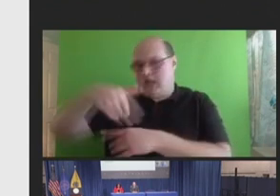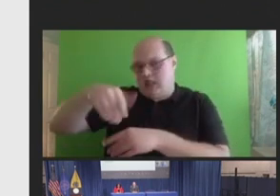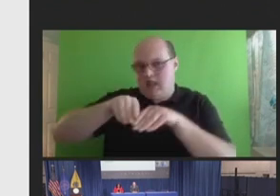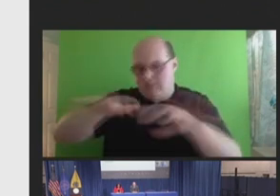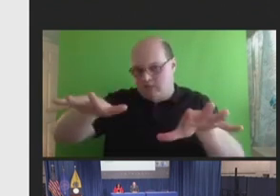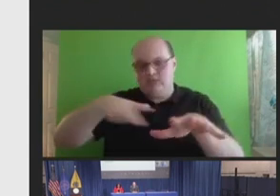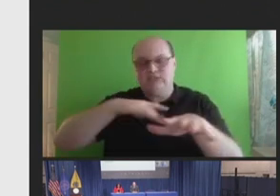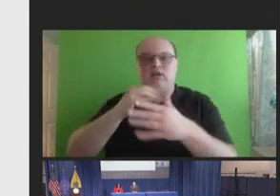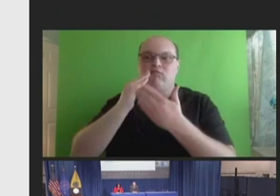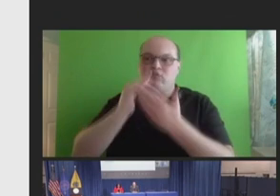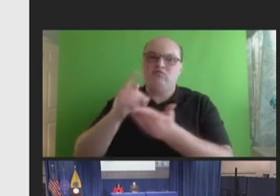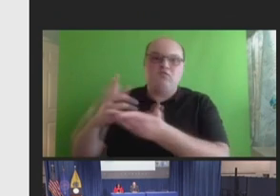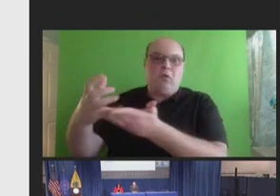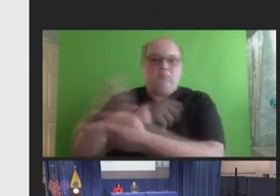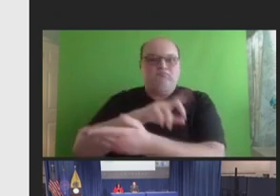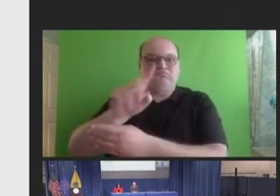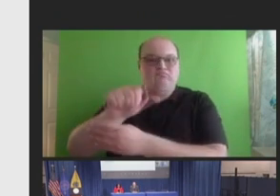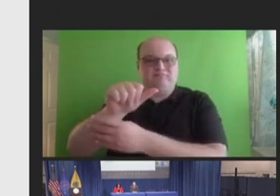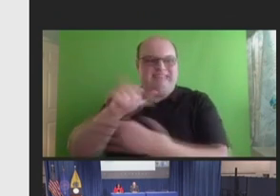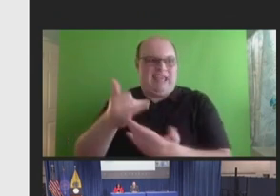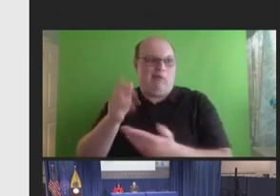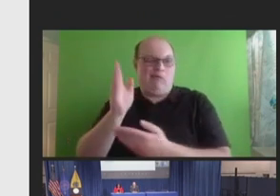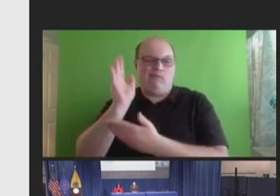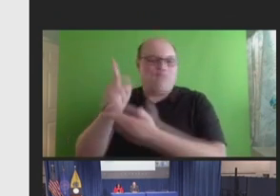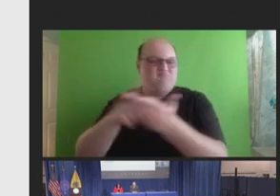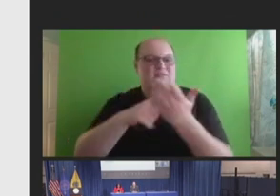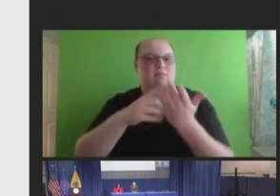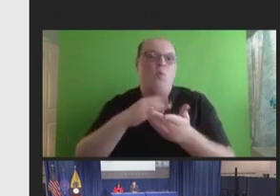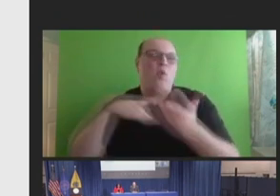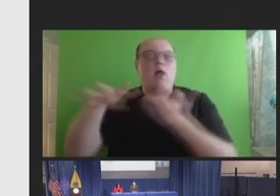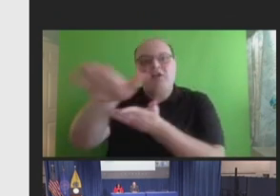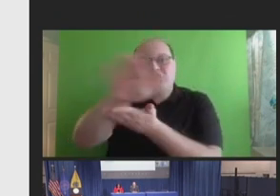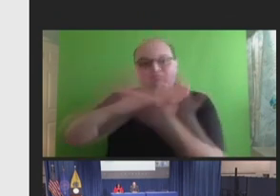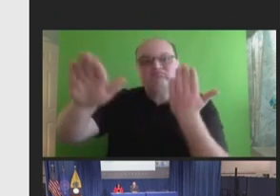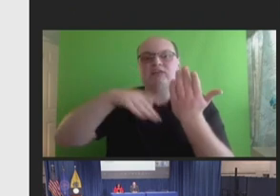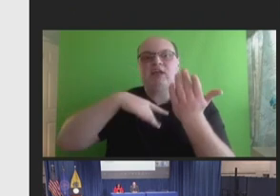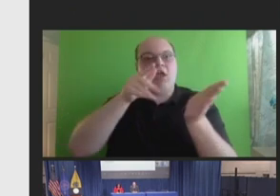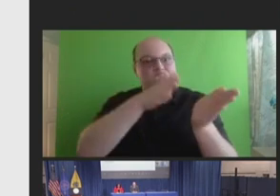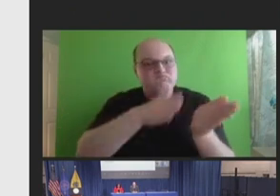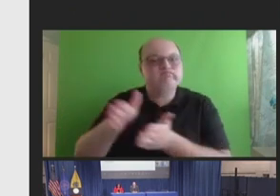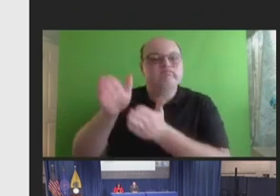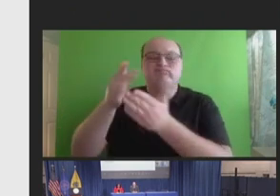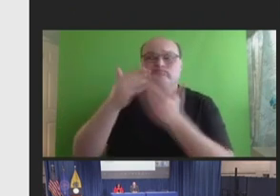presentation a lot more clean and I think useful to put together. So, thanks especially